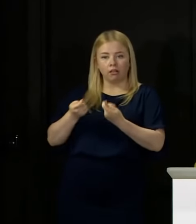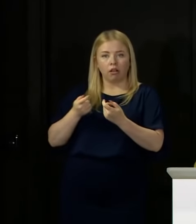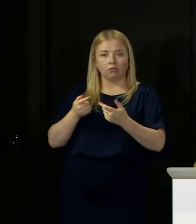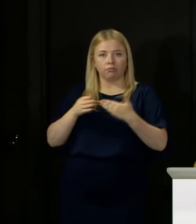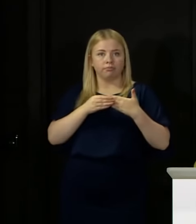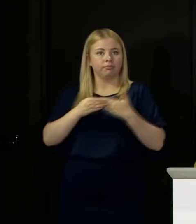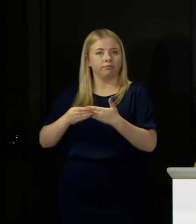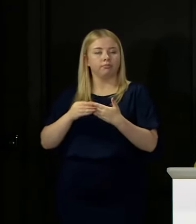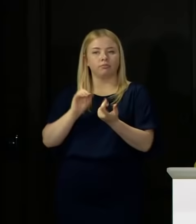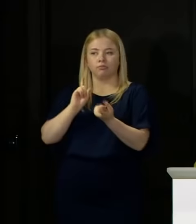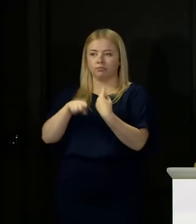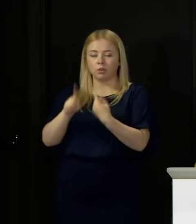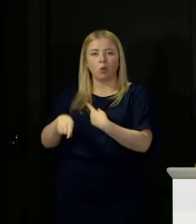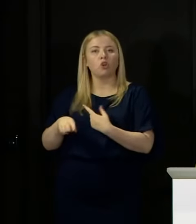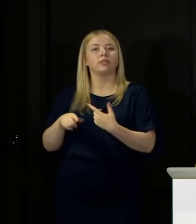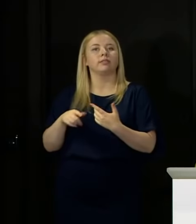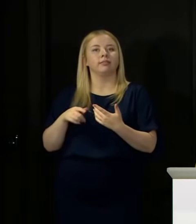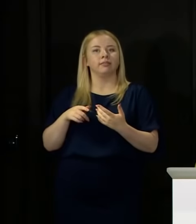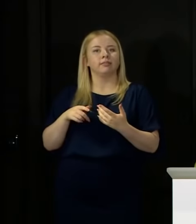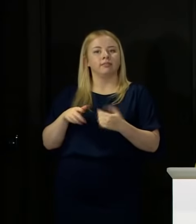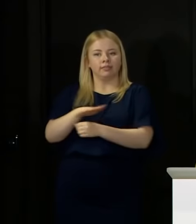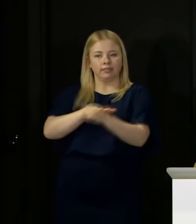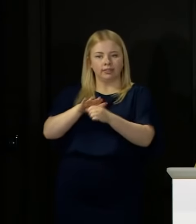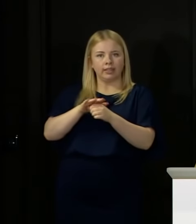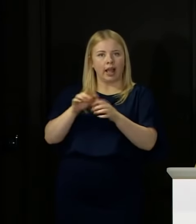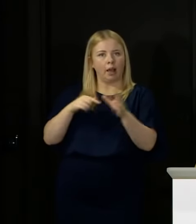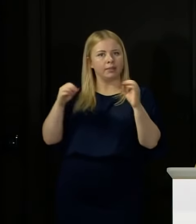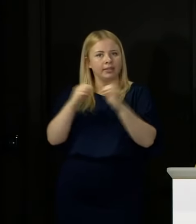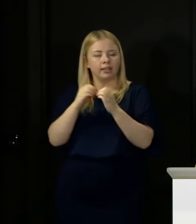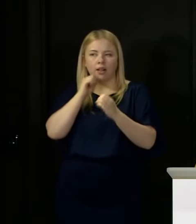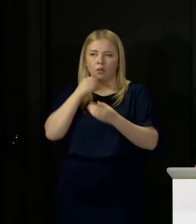will give advice about the steps required to be taken.